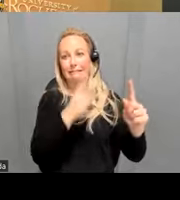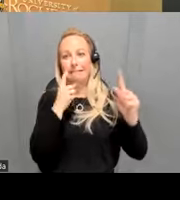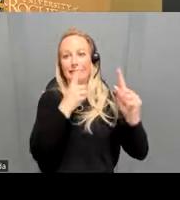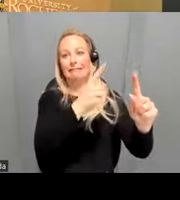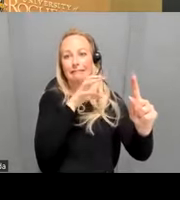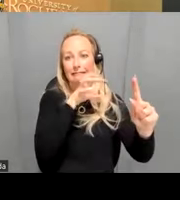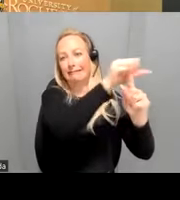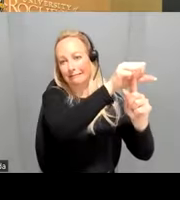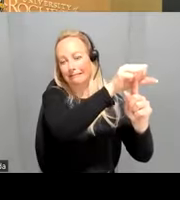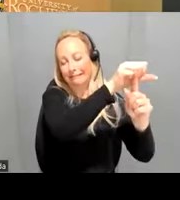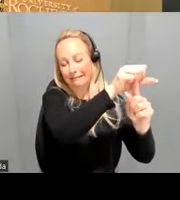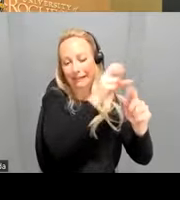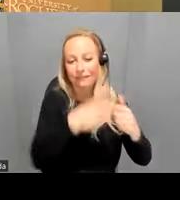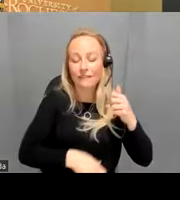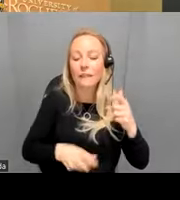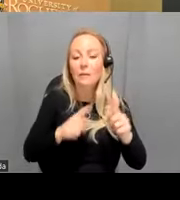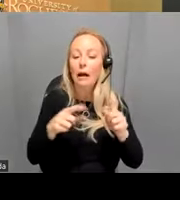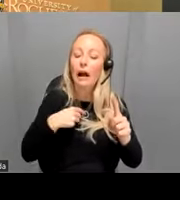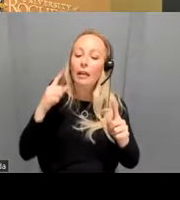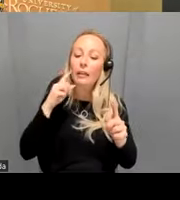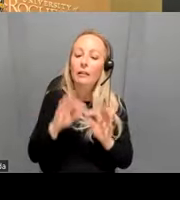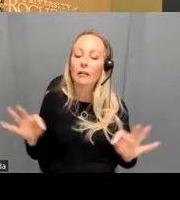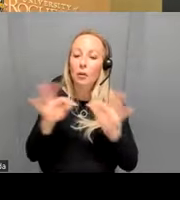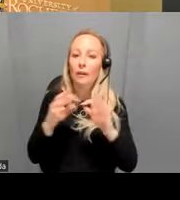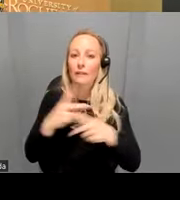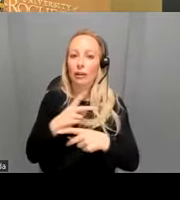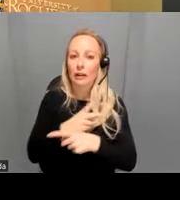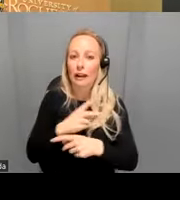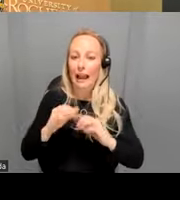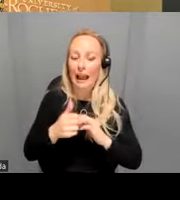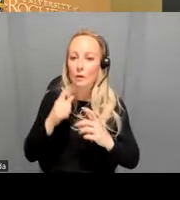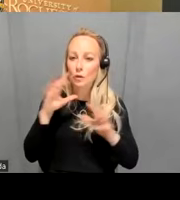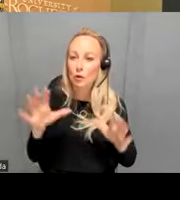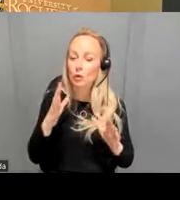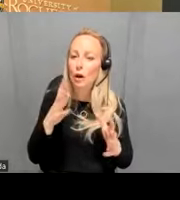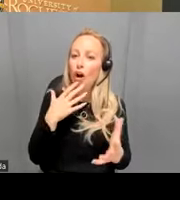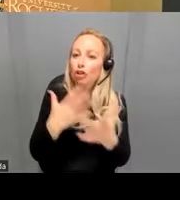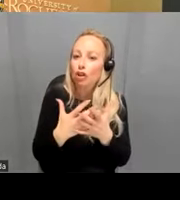think figuring out how to do um well good handoff with people's sort of outpatient therapists and